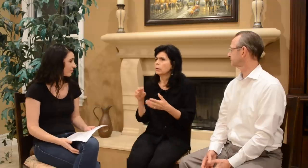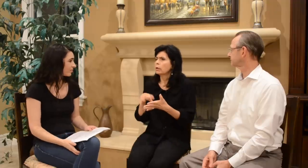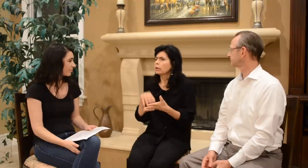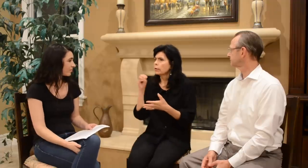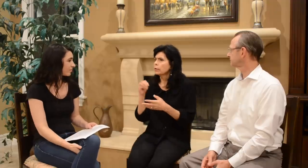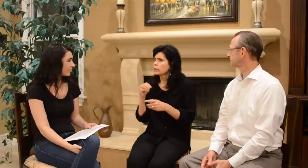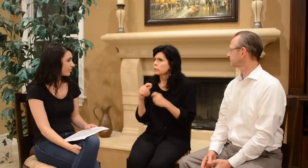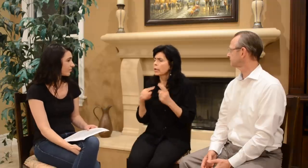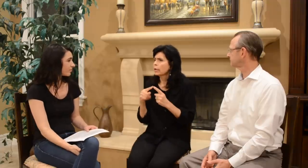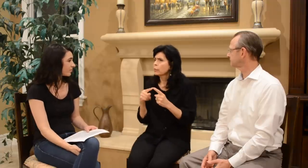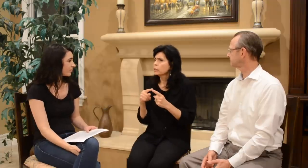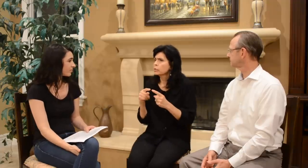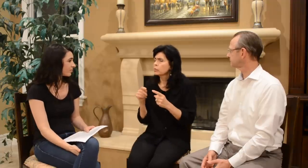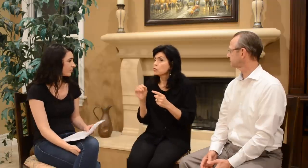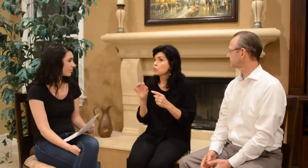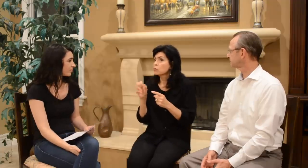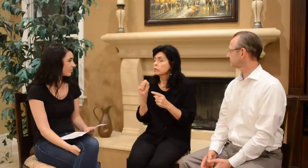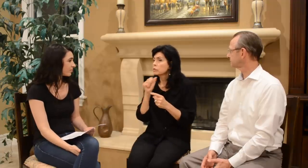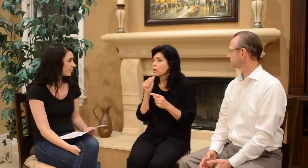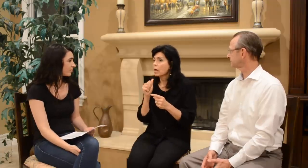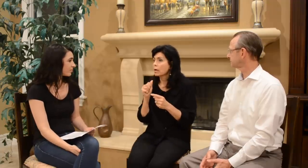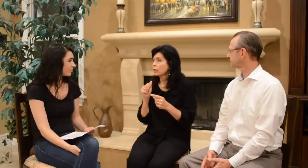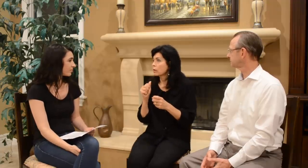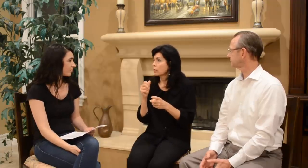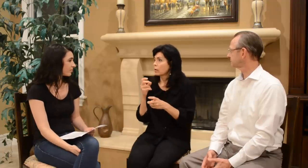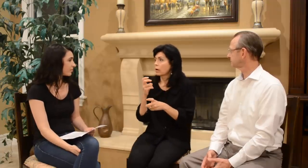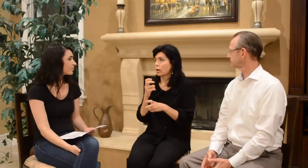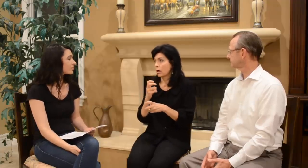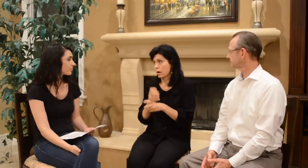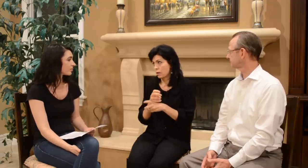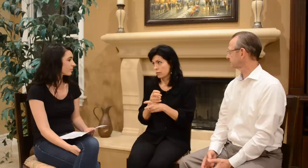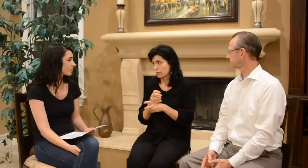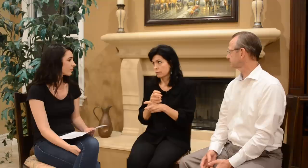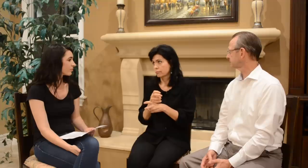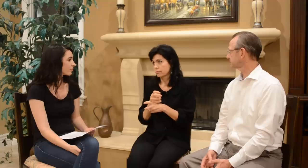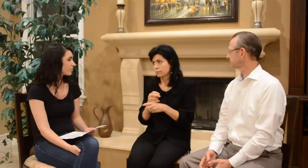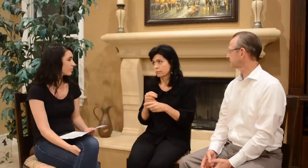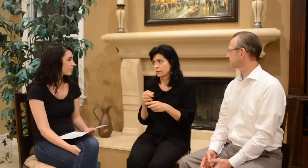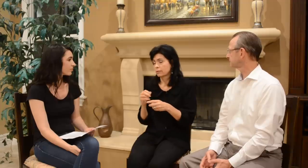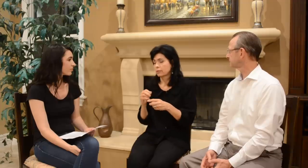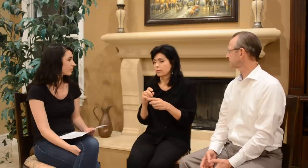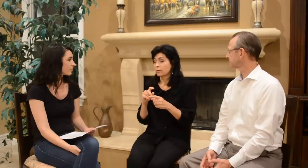Learning sign language was not hard.